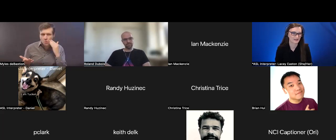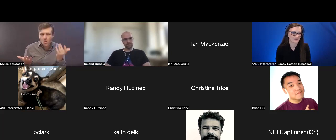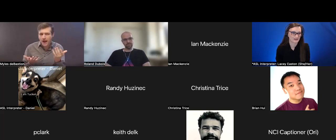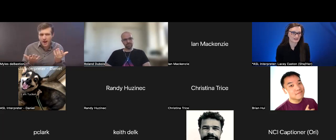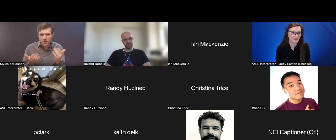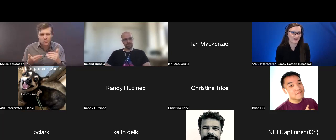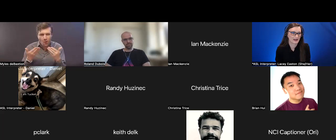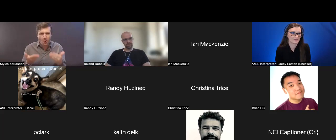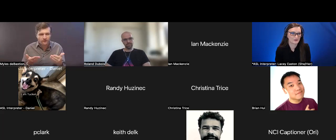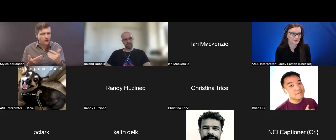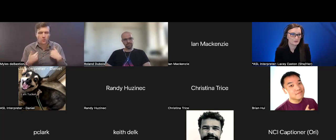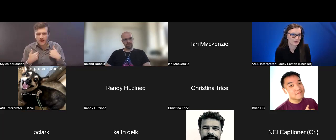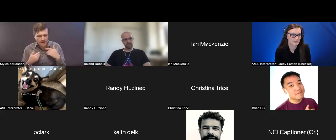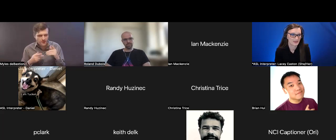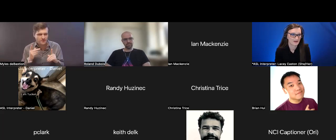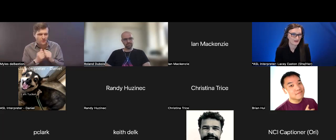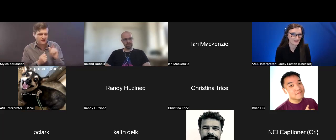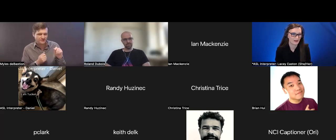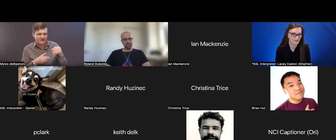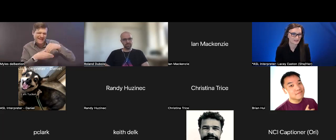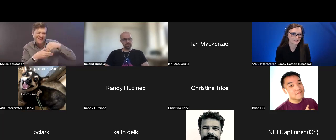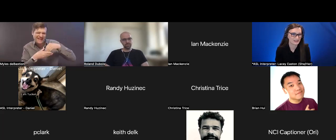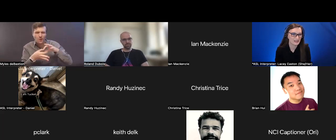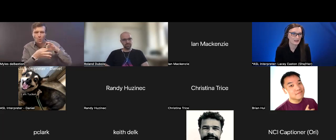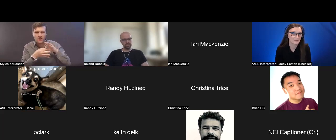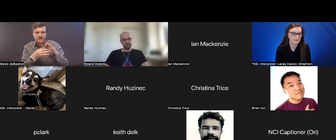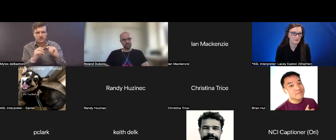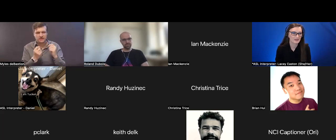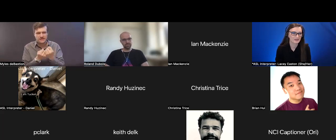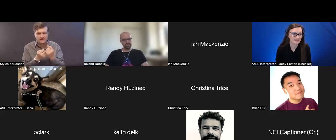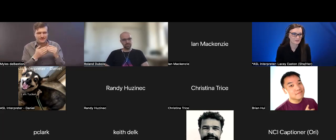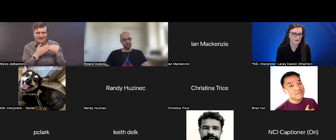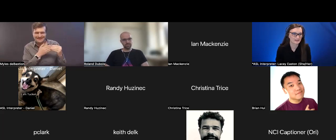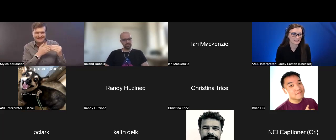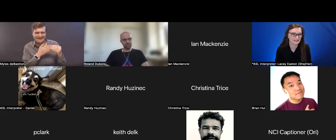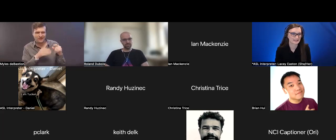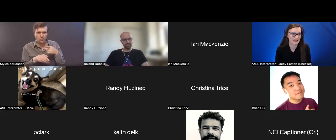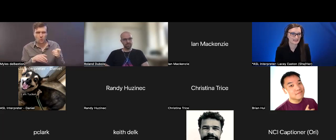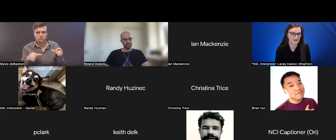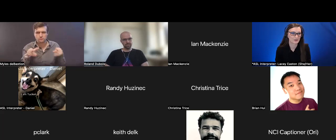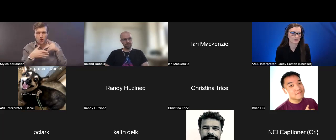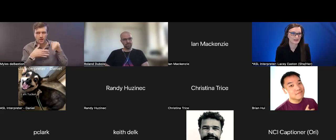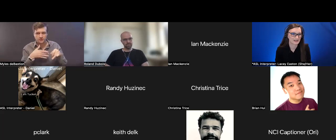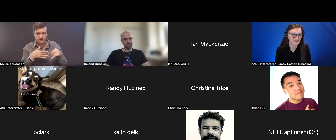things are going on, I have no clue what they are. People with disabilities need a coordination